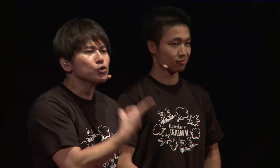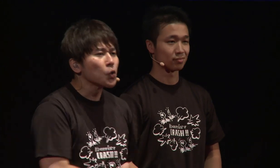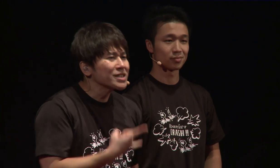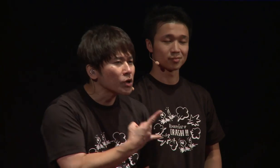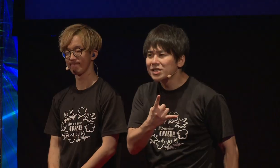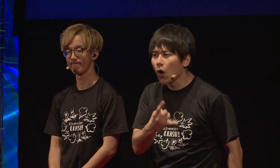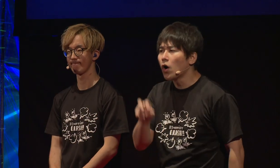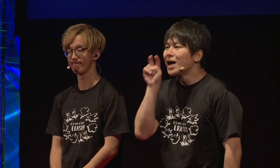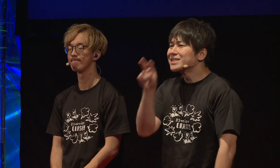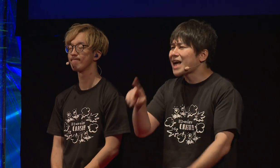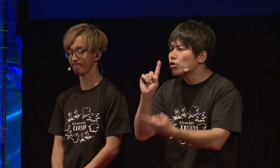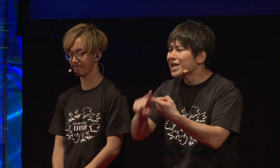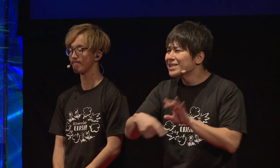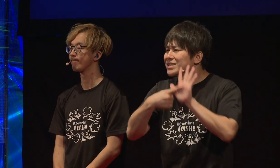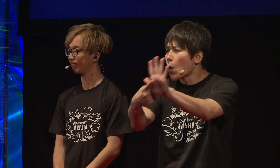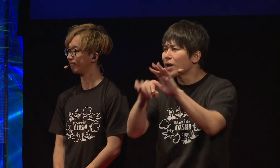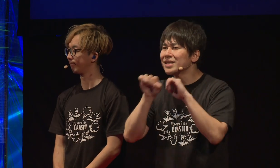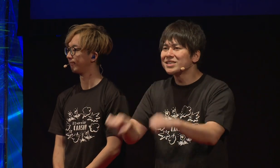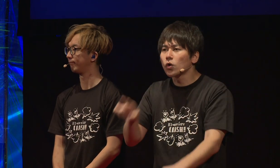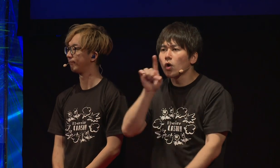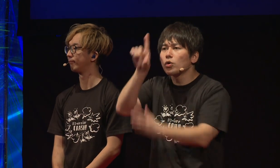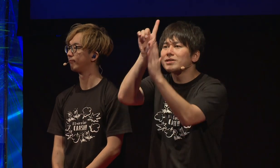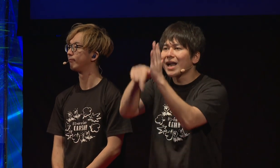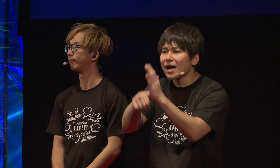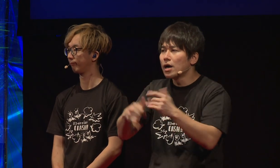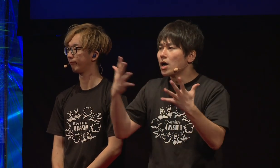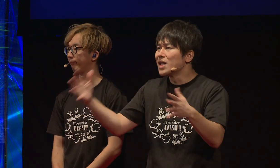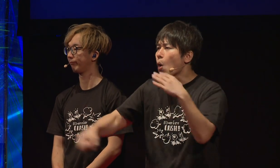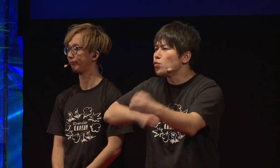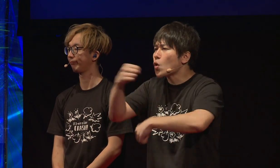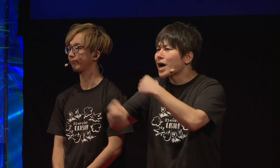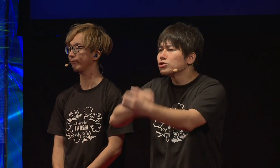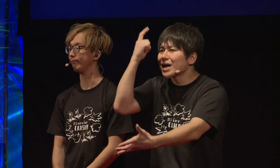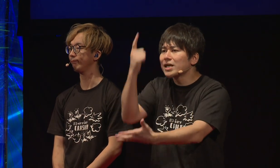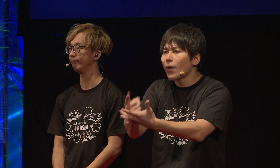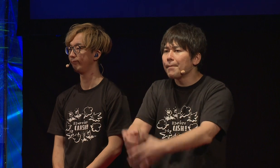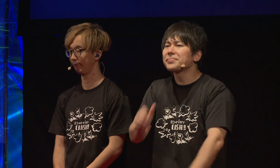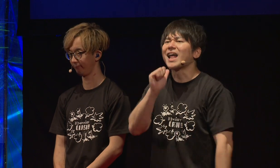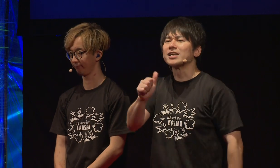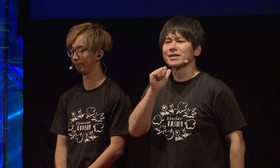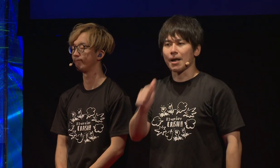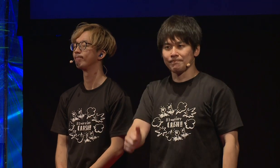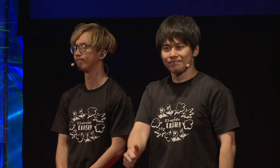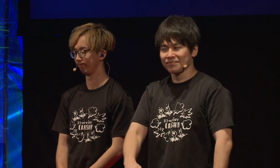If you want to express your feelings visually, just moving your hands isn't enough.